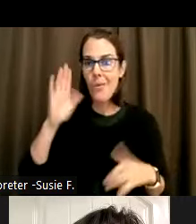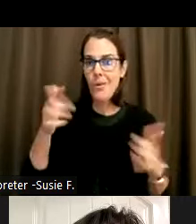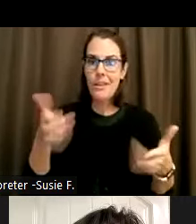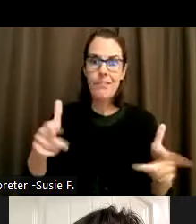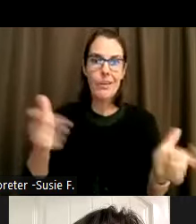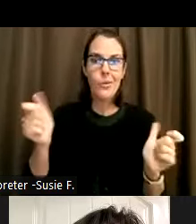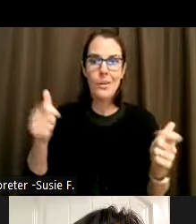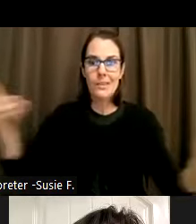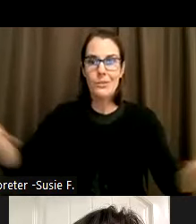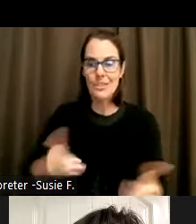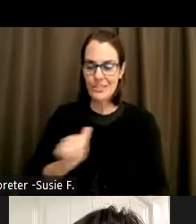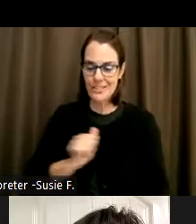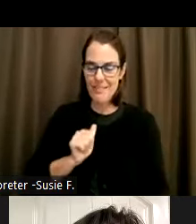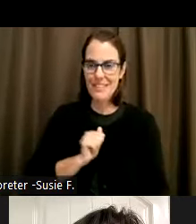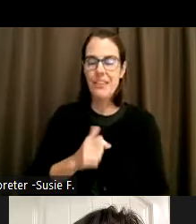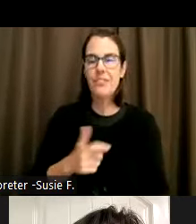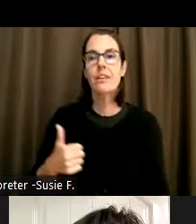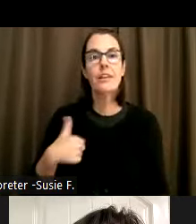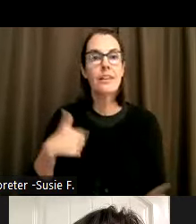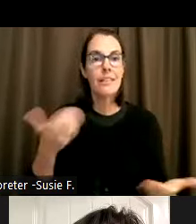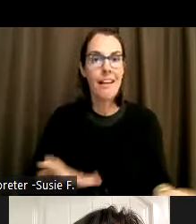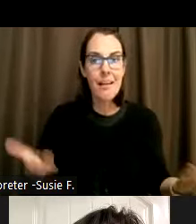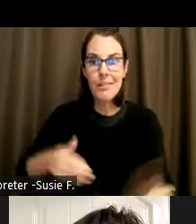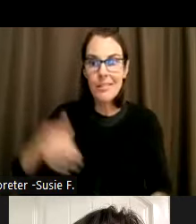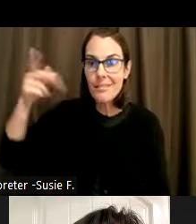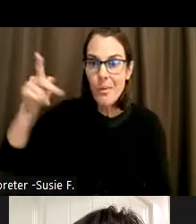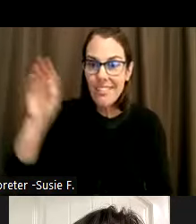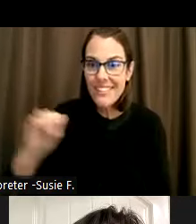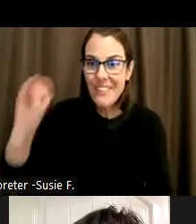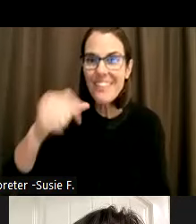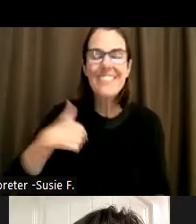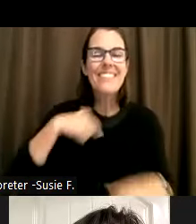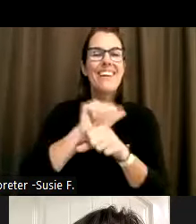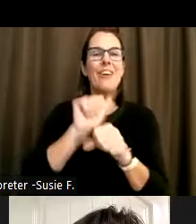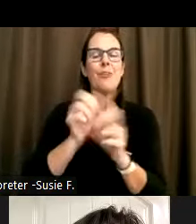introduction of myself. I'm here in Portland, OR. I work with the Northwest ADA Center,